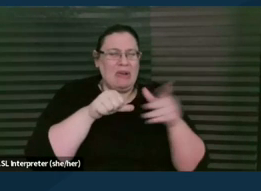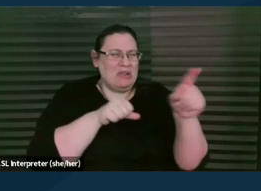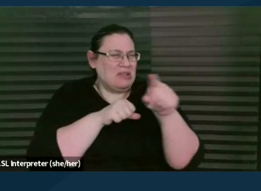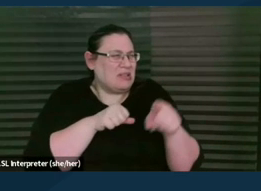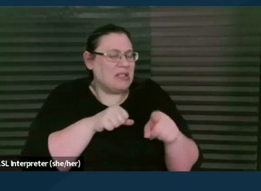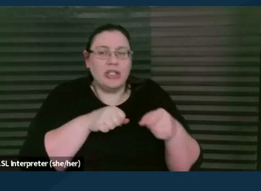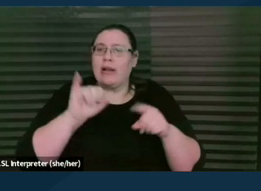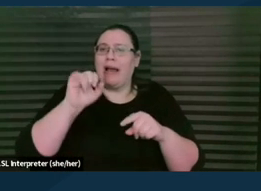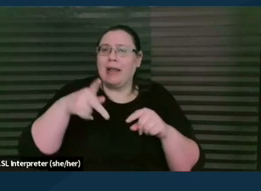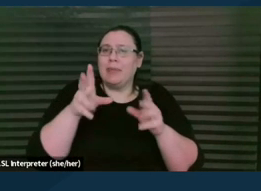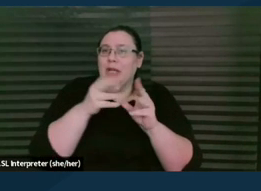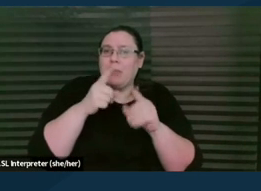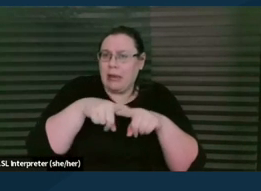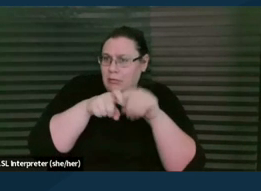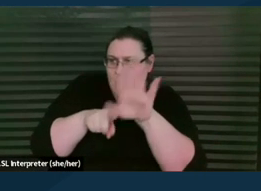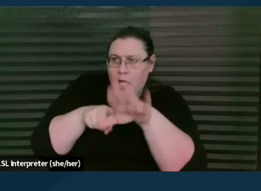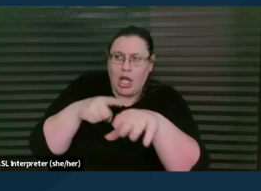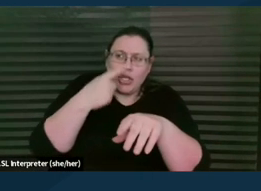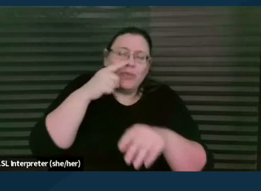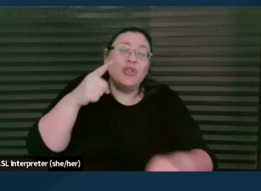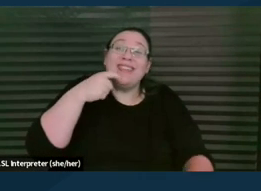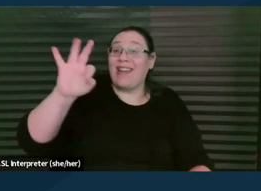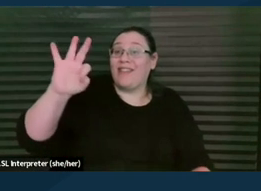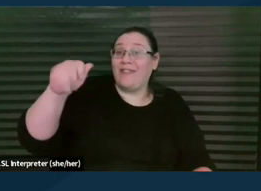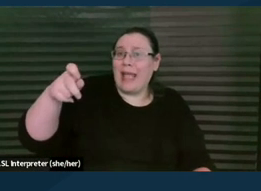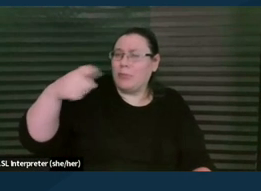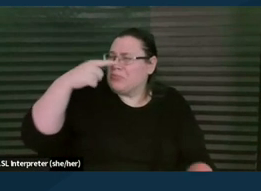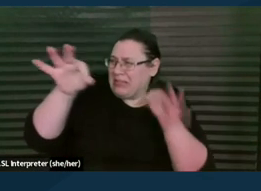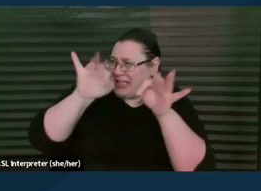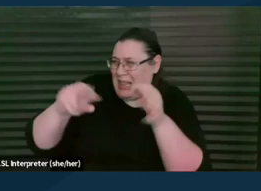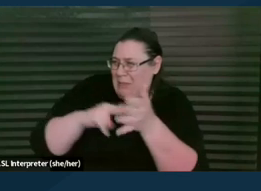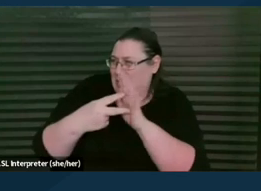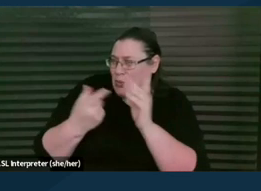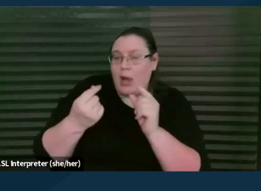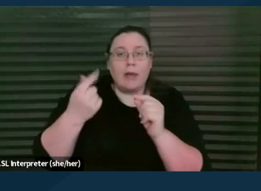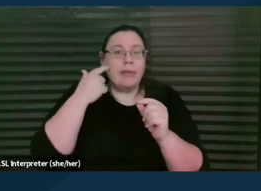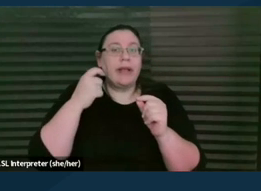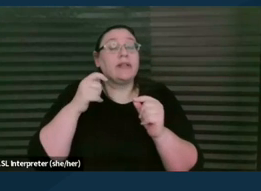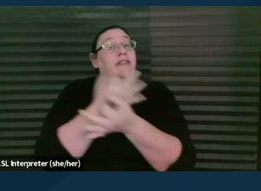"Could you explain what you mean by FAPE?" Because you know, these terms, free, appropriate public education,